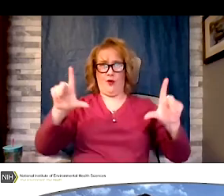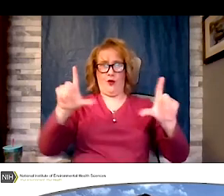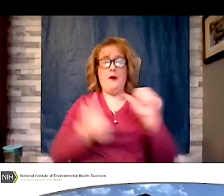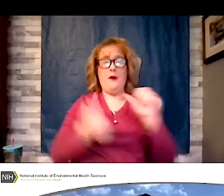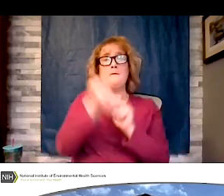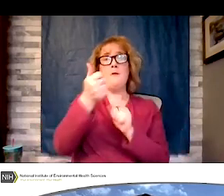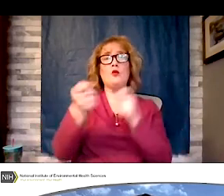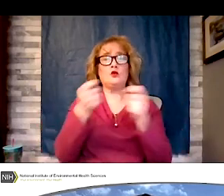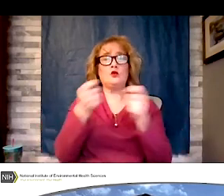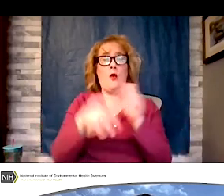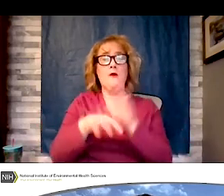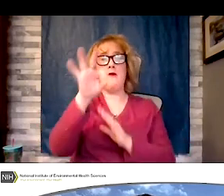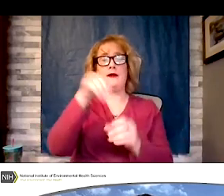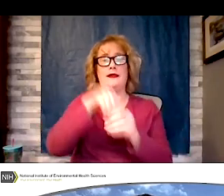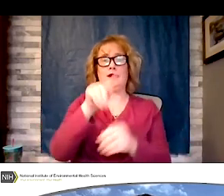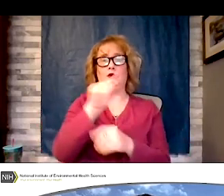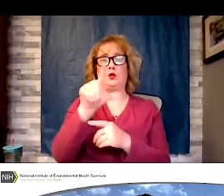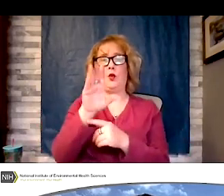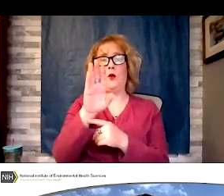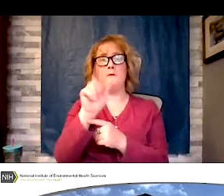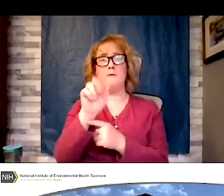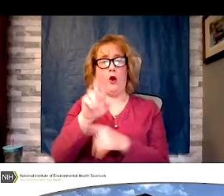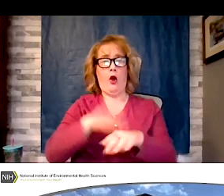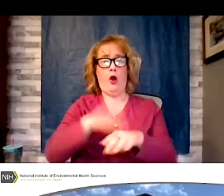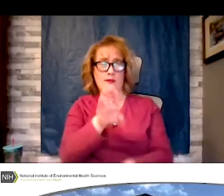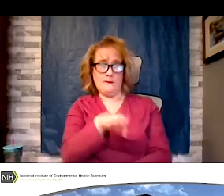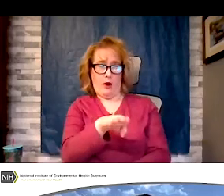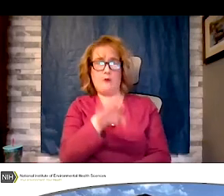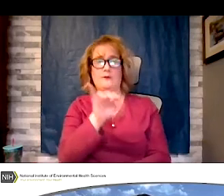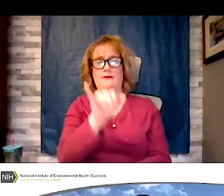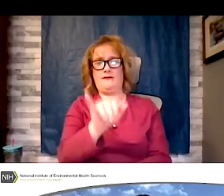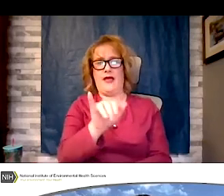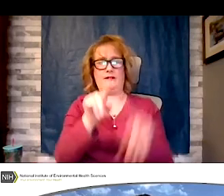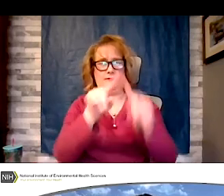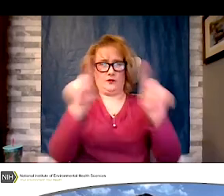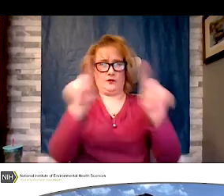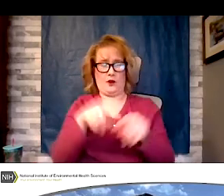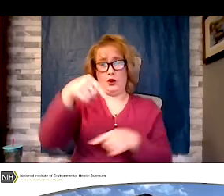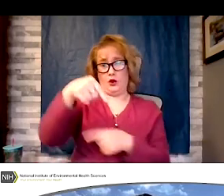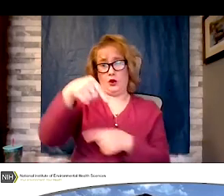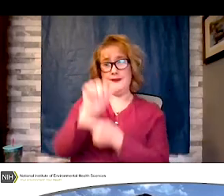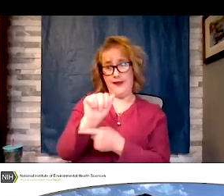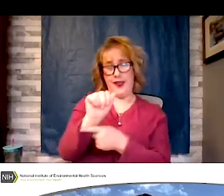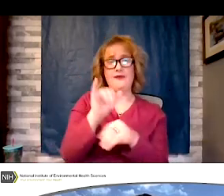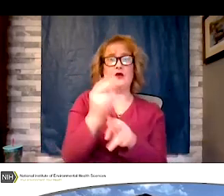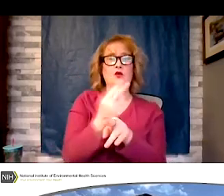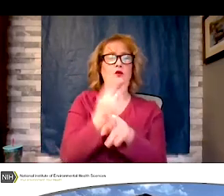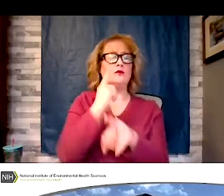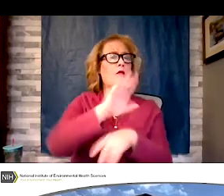bar at the bottom of your screen. Q&A is used for all comments and questions and